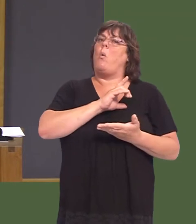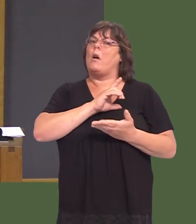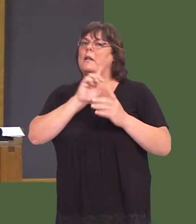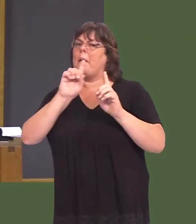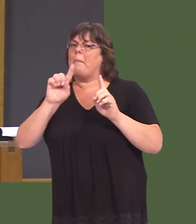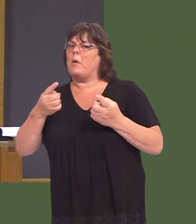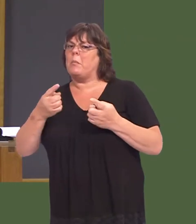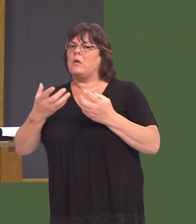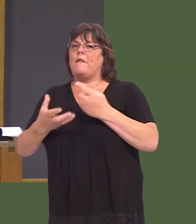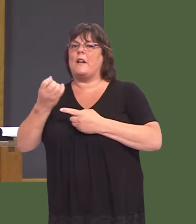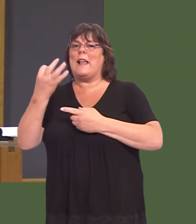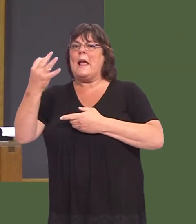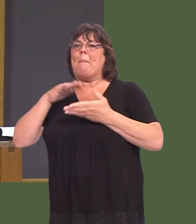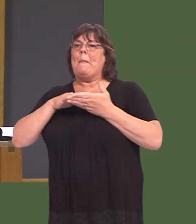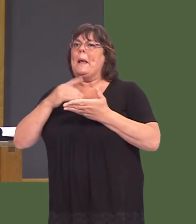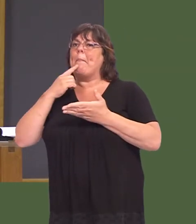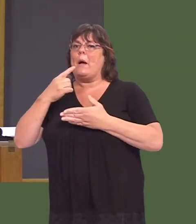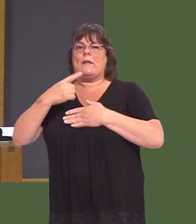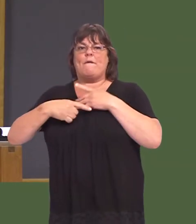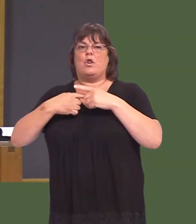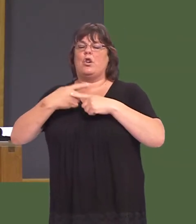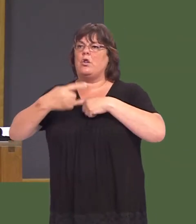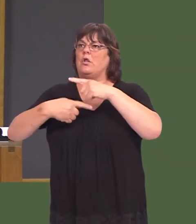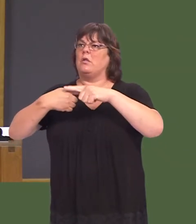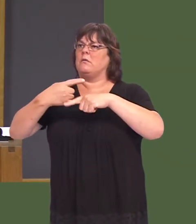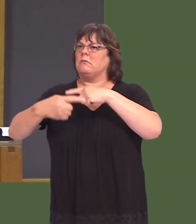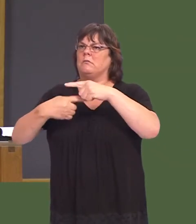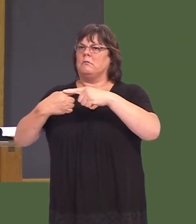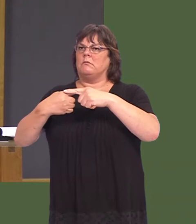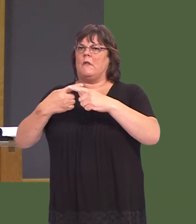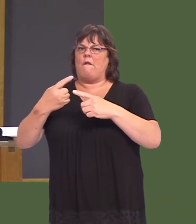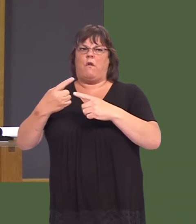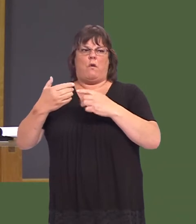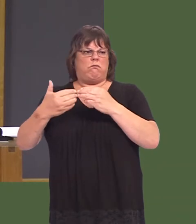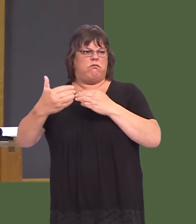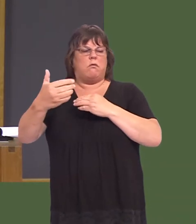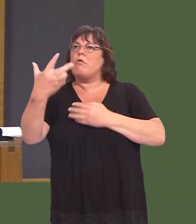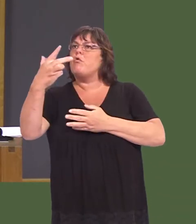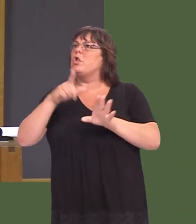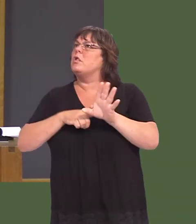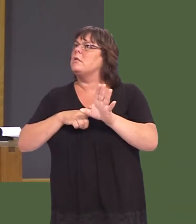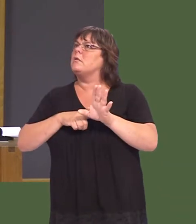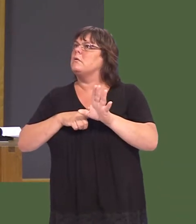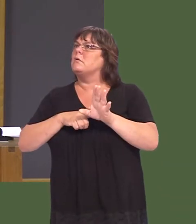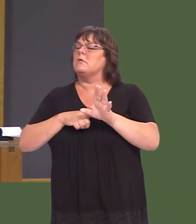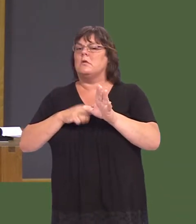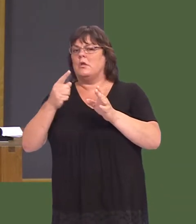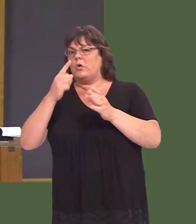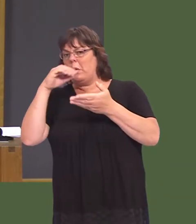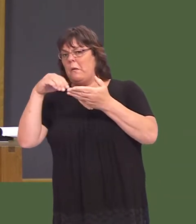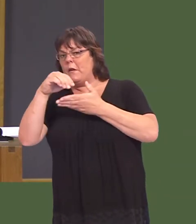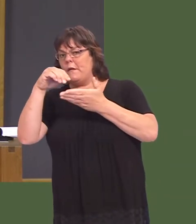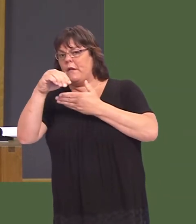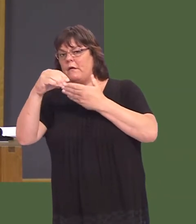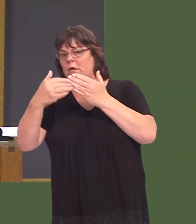to find £8 million a year, in three yearsí time, for the following 30 years?